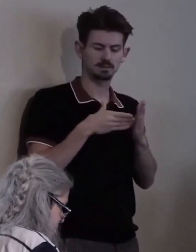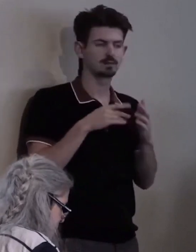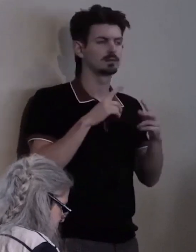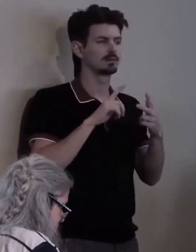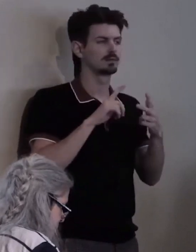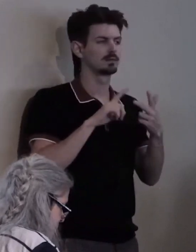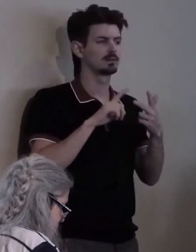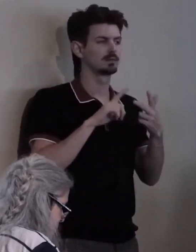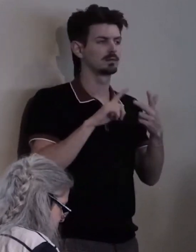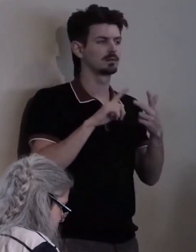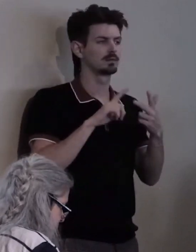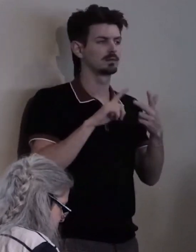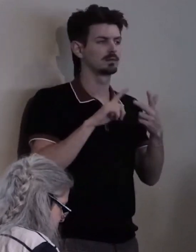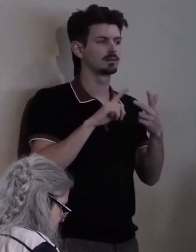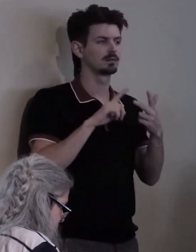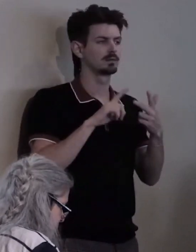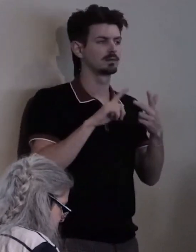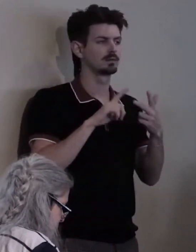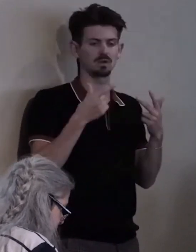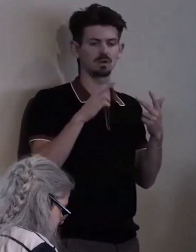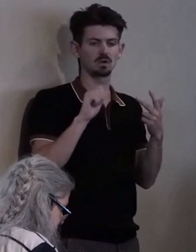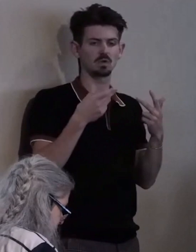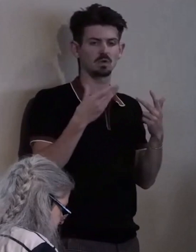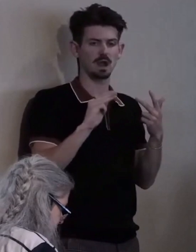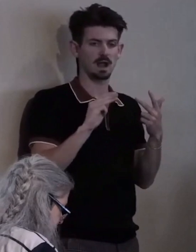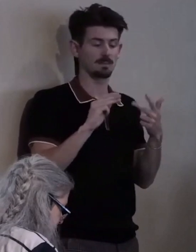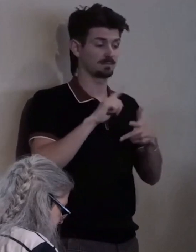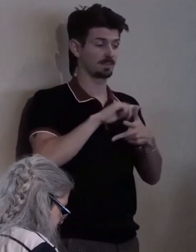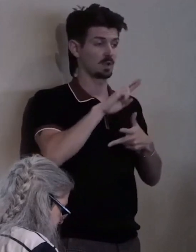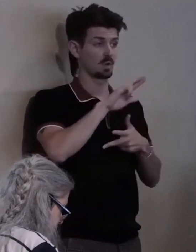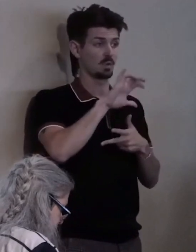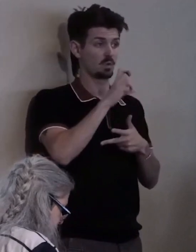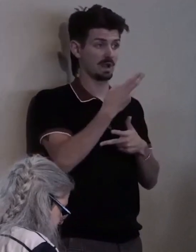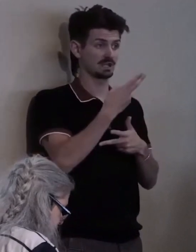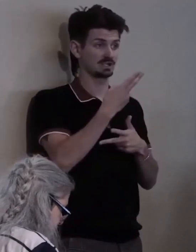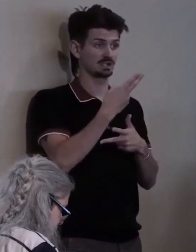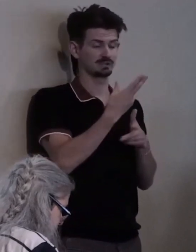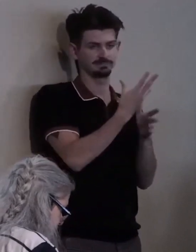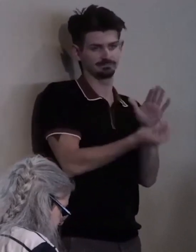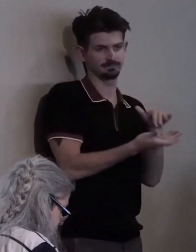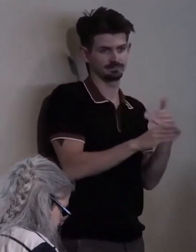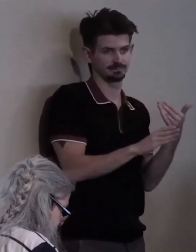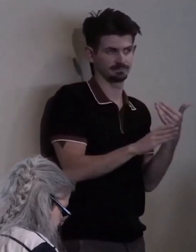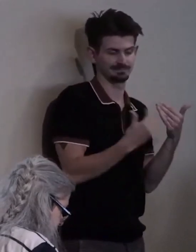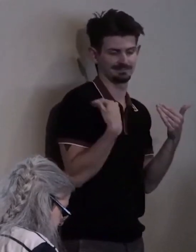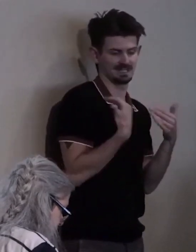Rich passed away earlier this year. He was my friend and colleague